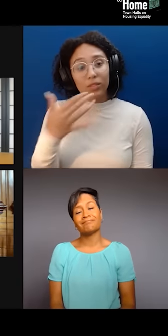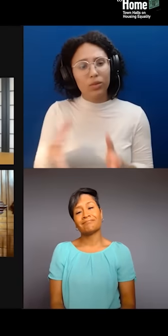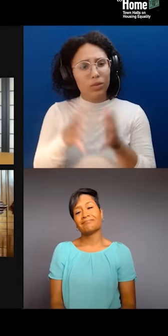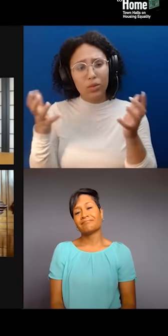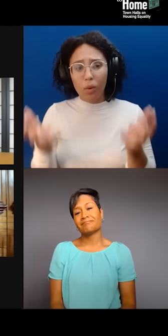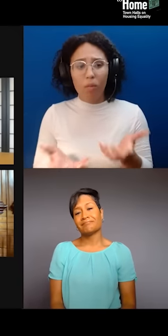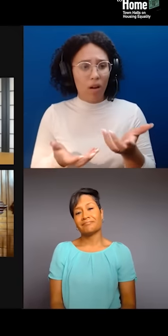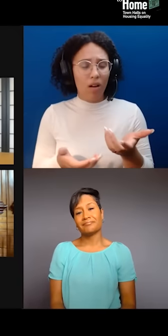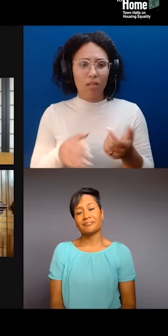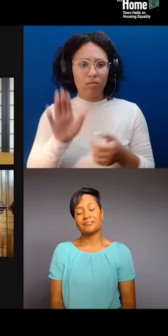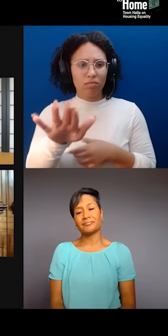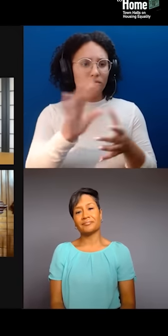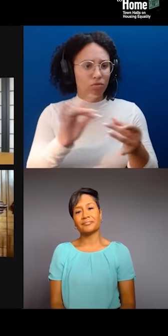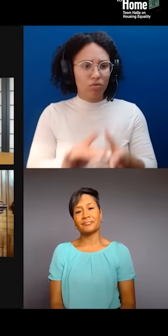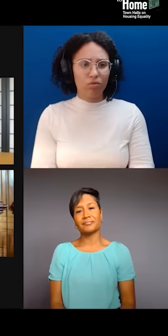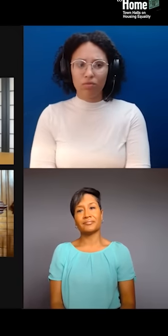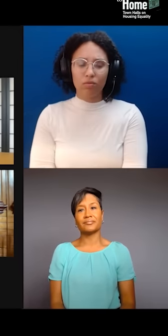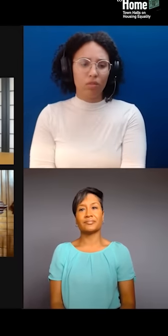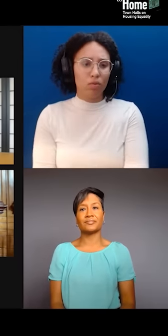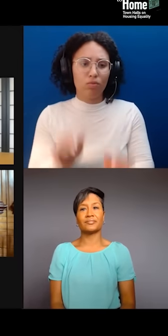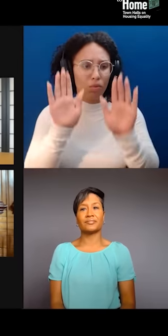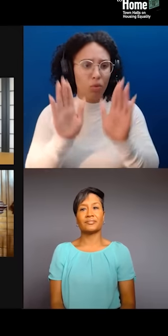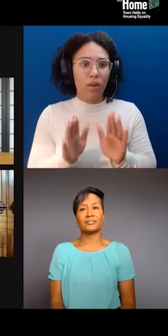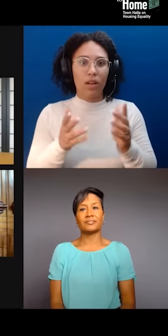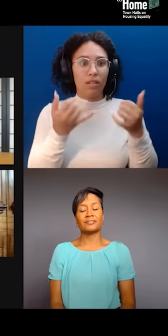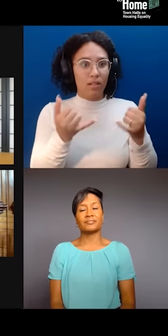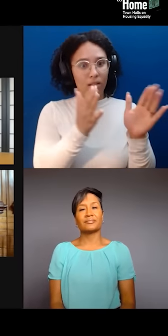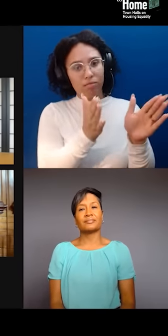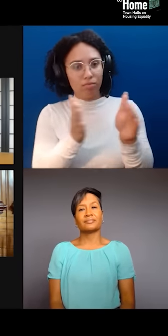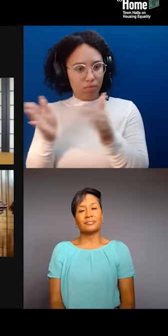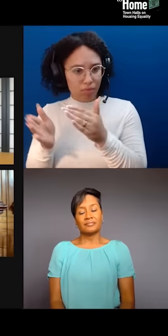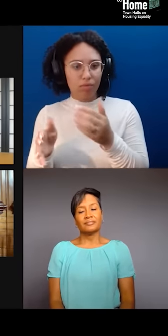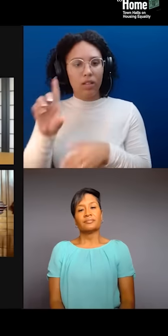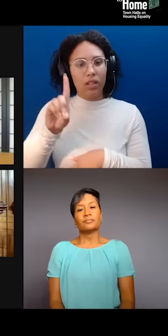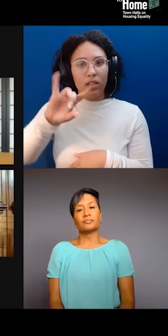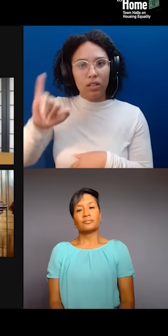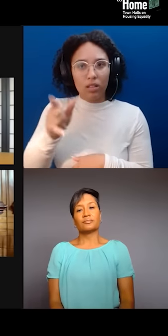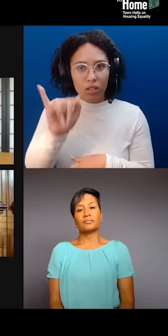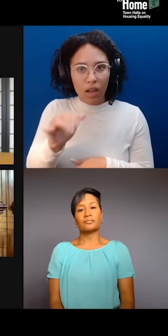I want to go to Candice and Djali now. Your organizations do amazing work